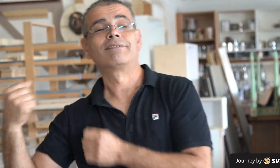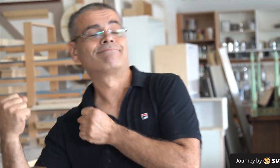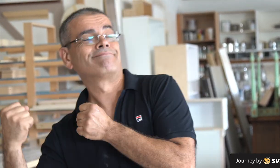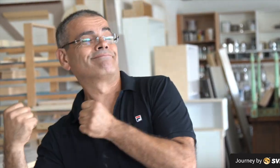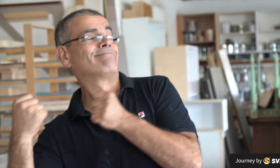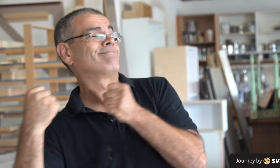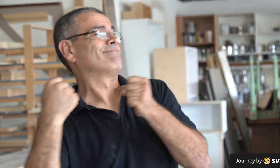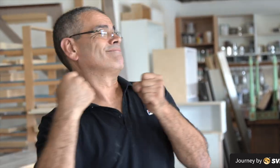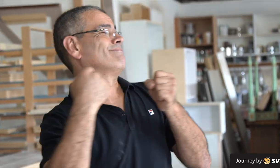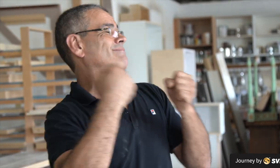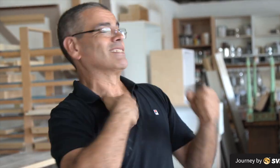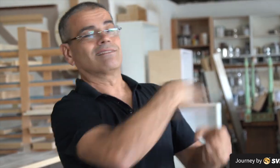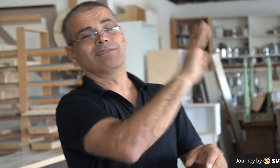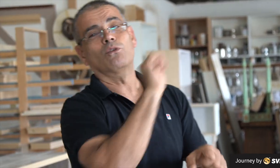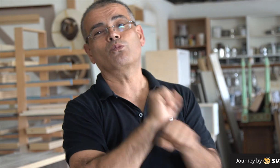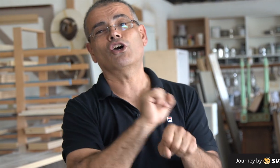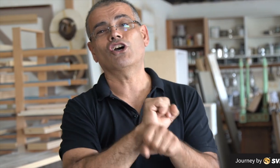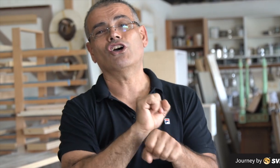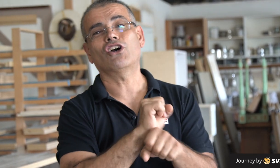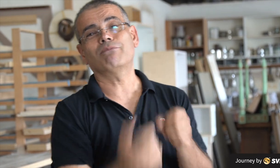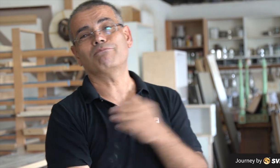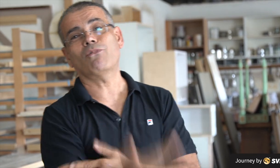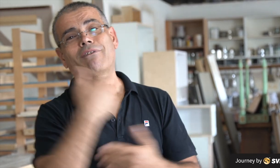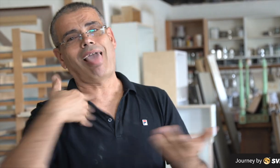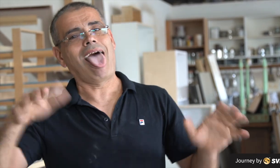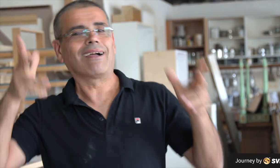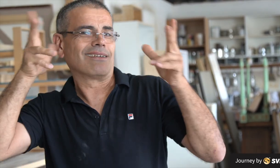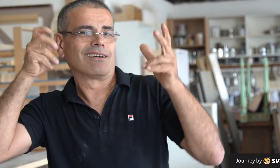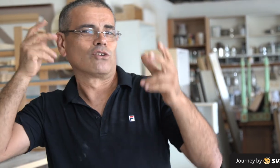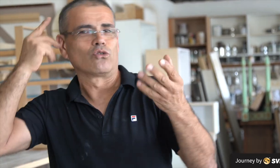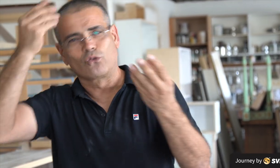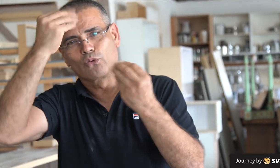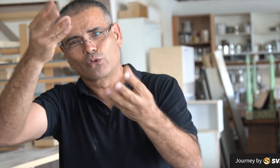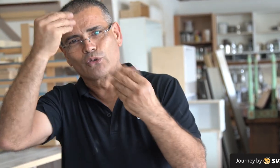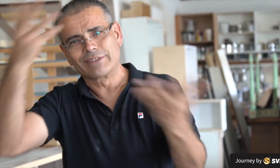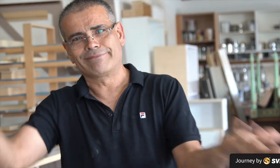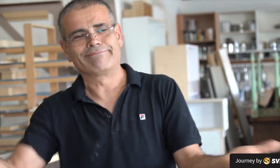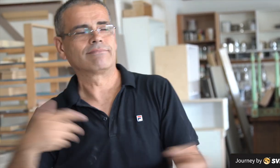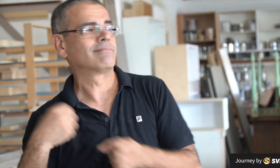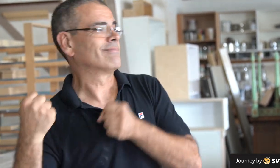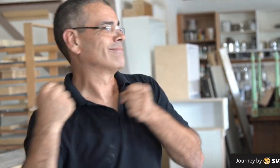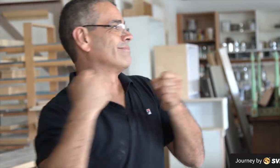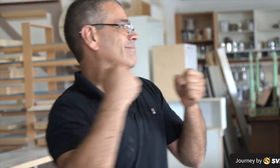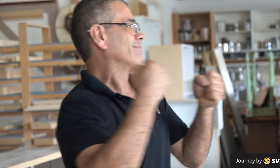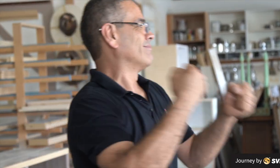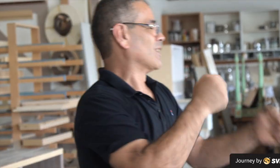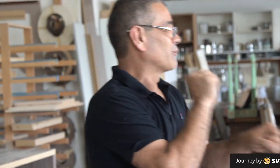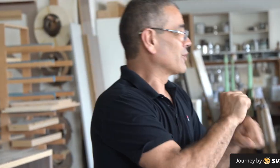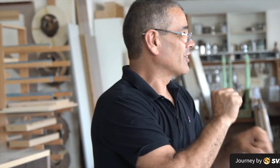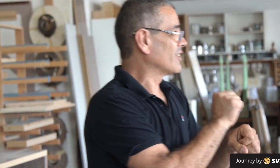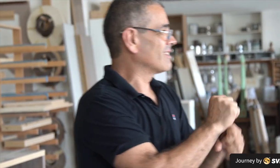The next morning, I drove to work and I hadn't heard the news.